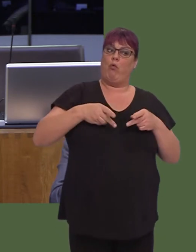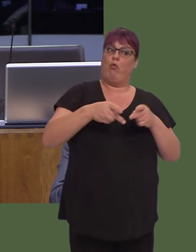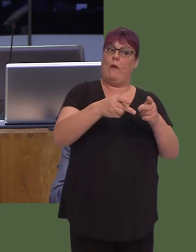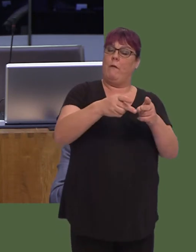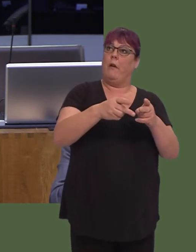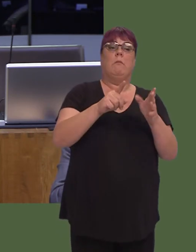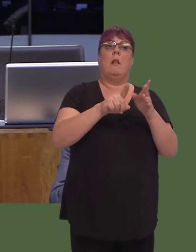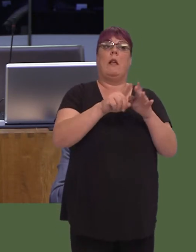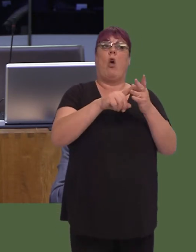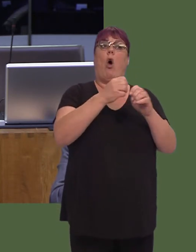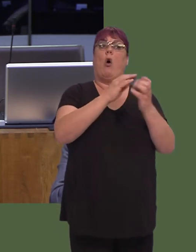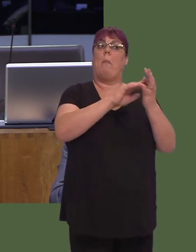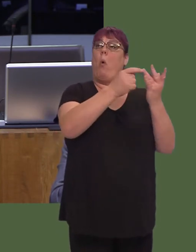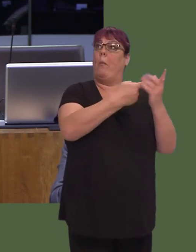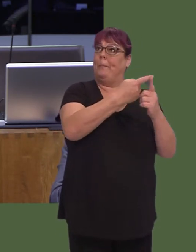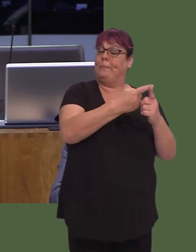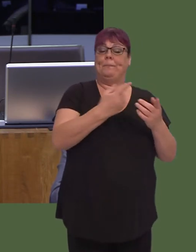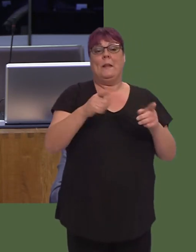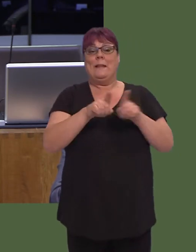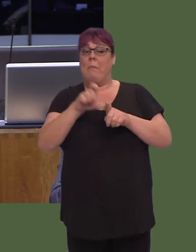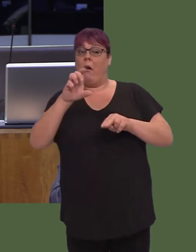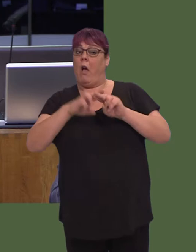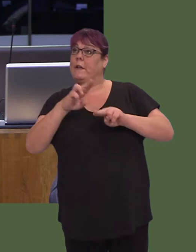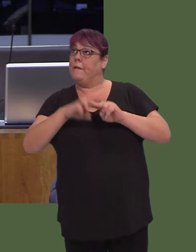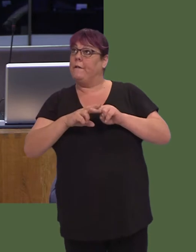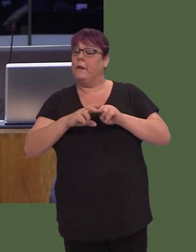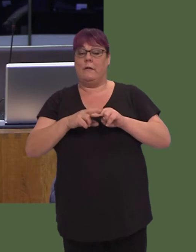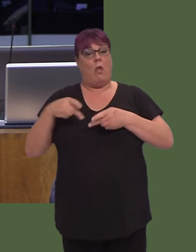We had two rivers in Cardiff that would also change colour, so I'm not disagreeing with